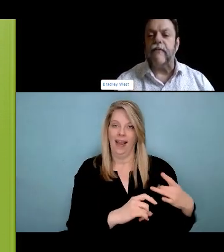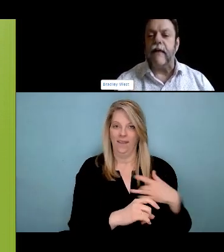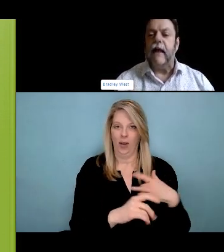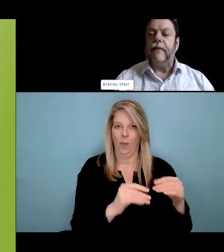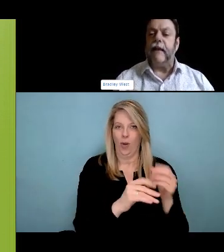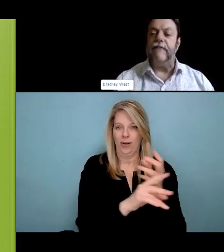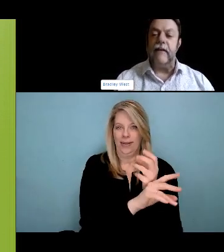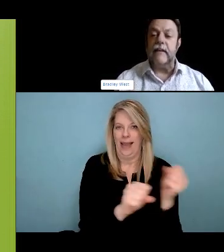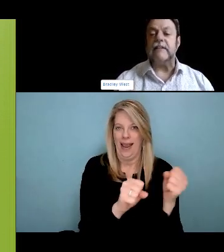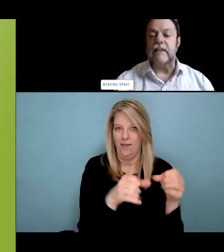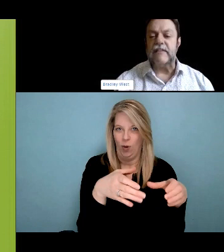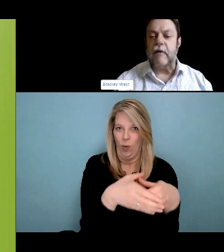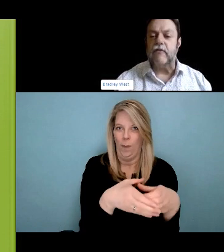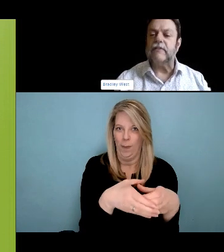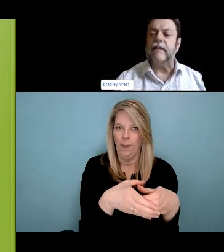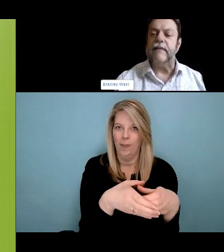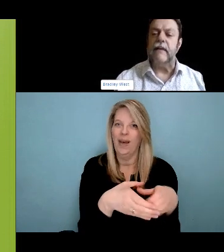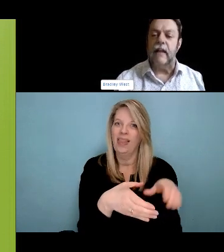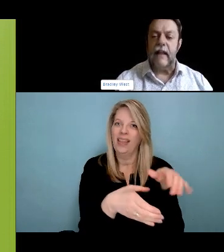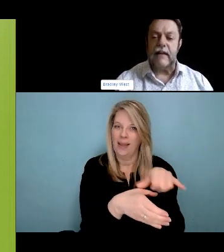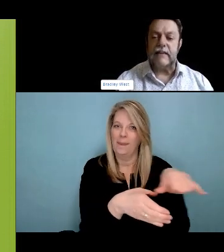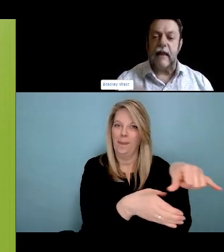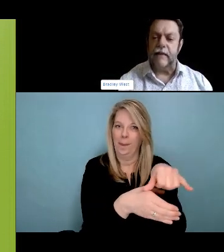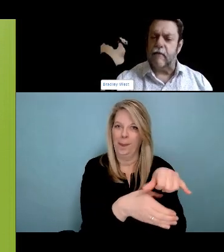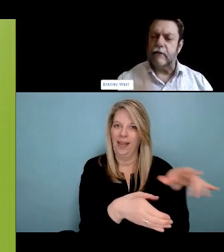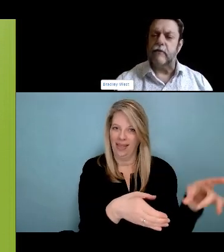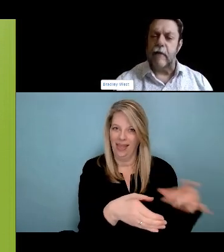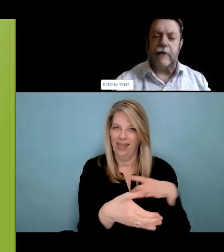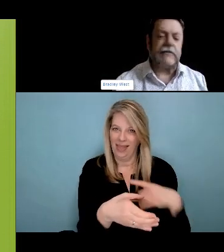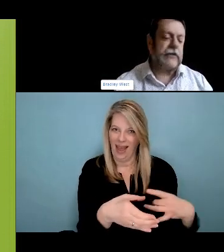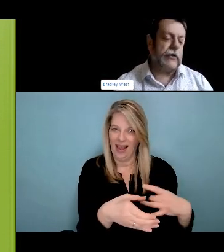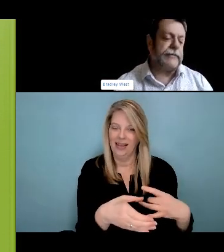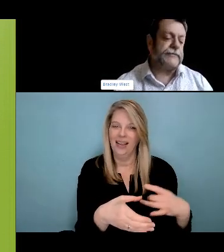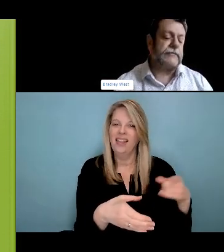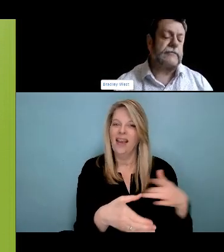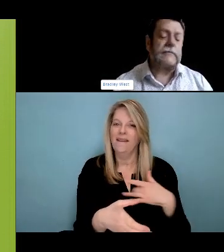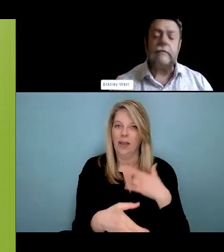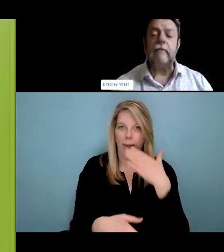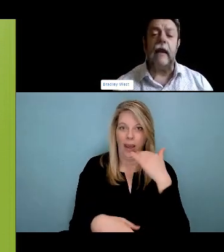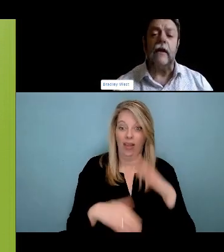Winnipeg, we have a poverty reduction strategy. That was passed by council a few years ago